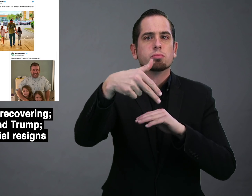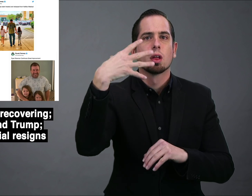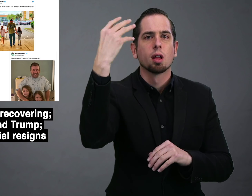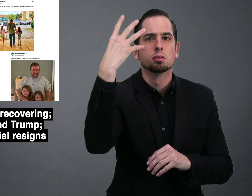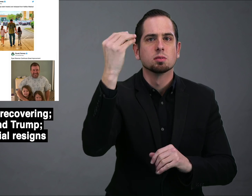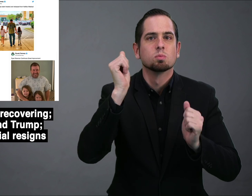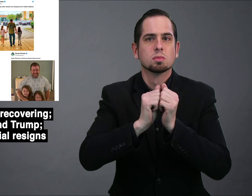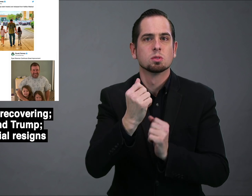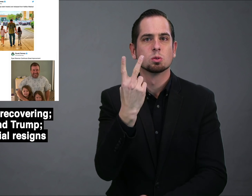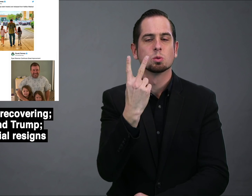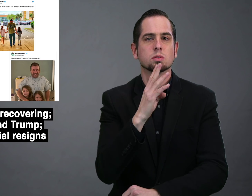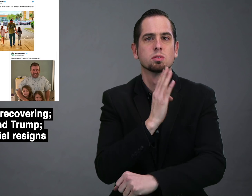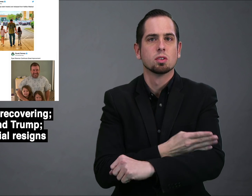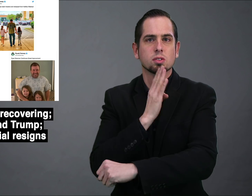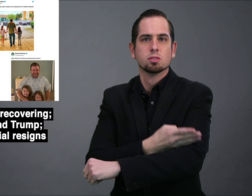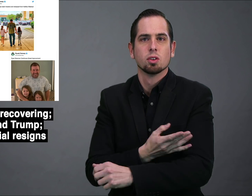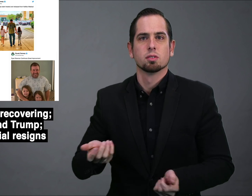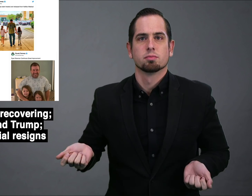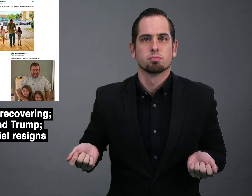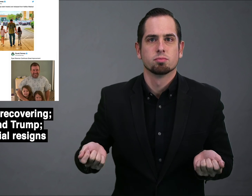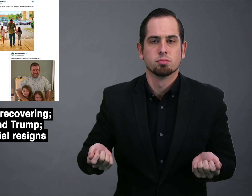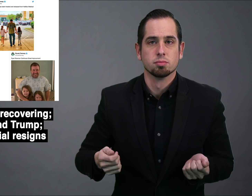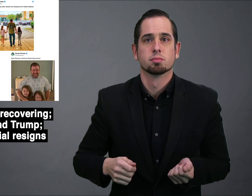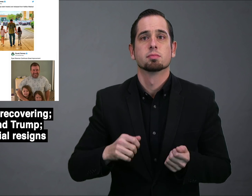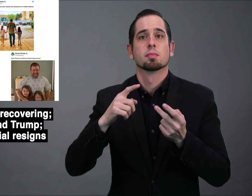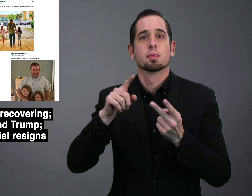walking outside with his two daughters.